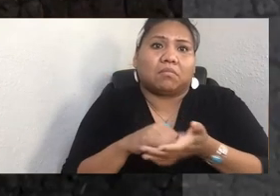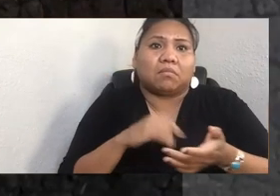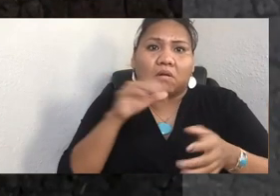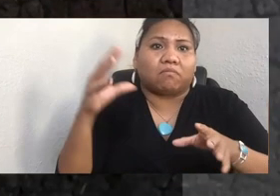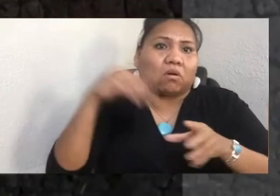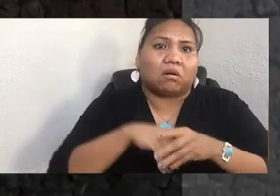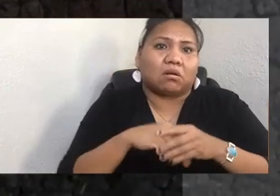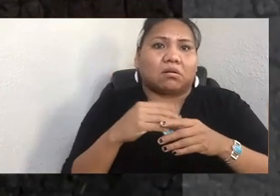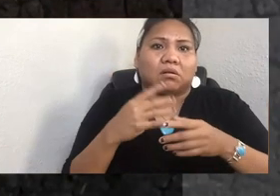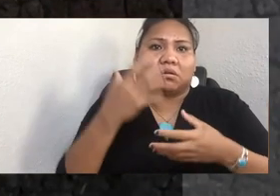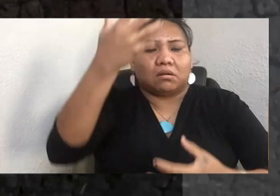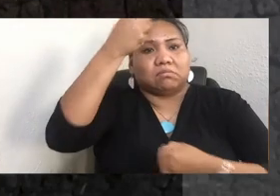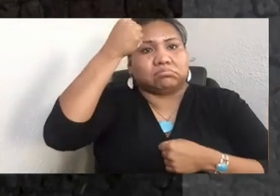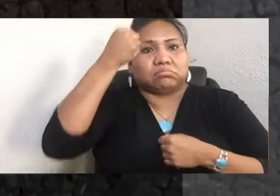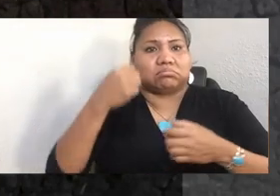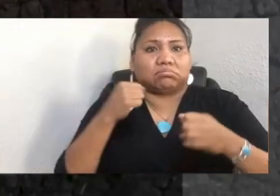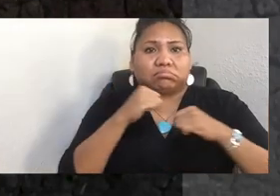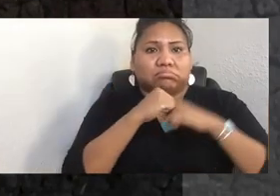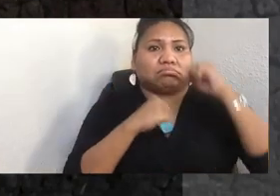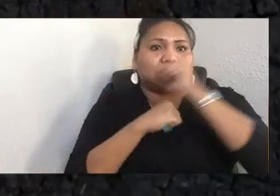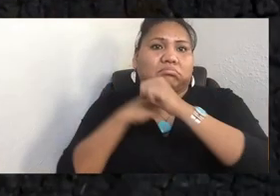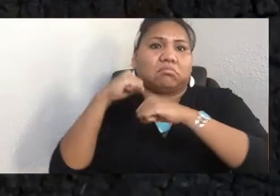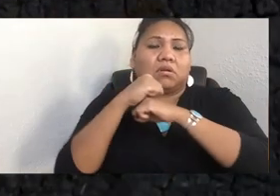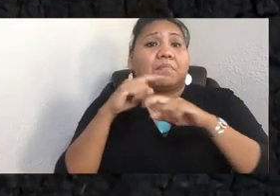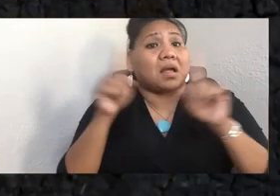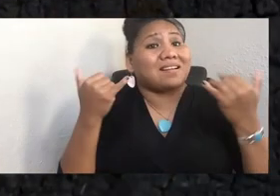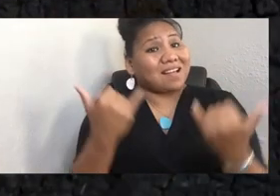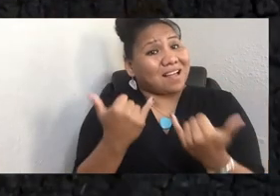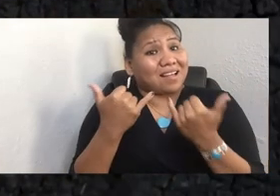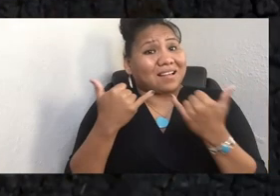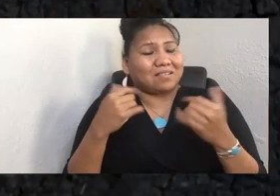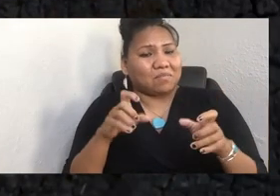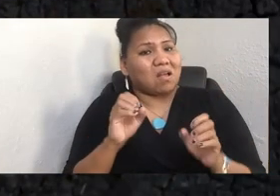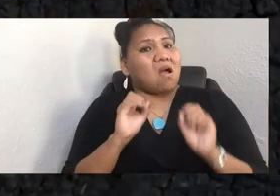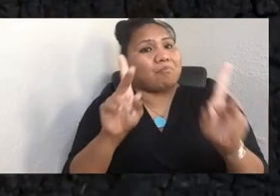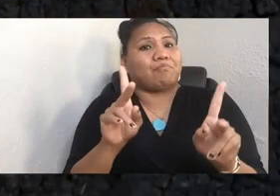But we now have the opportunity to re-indigenize."